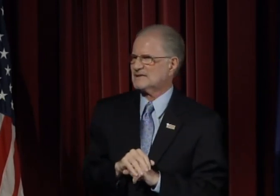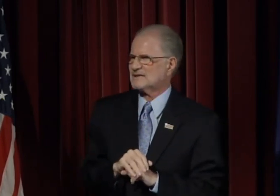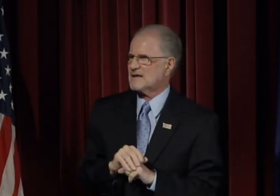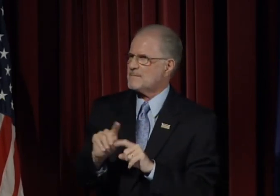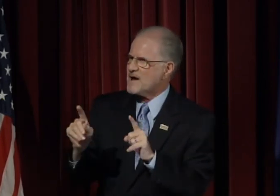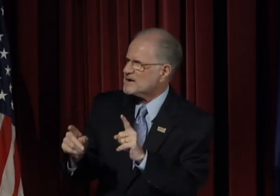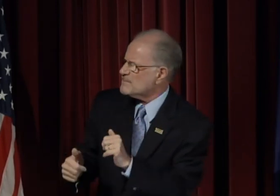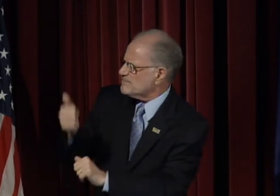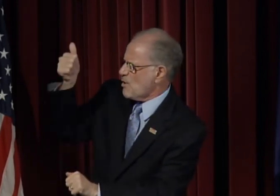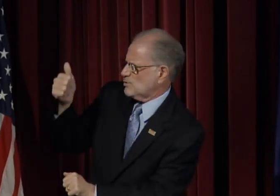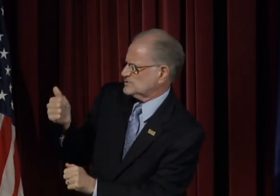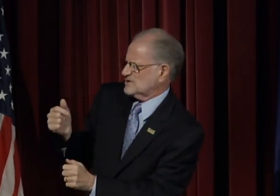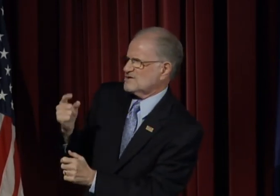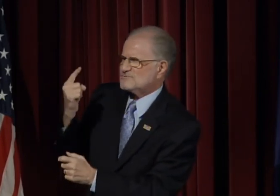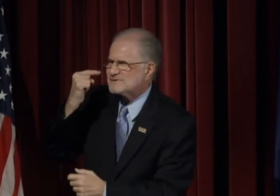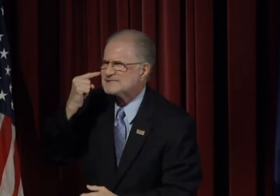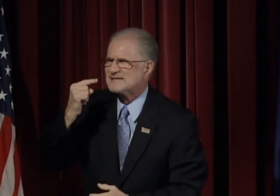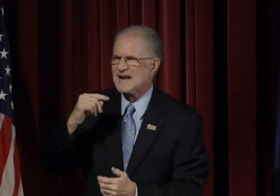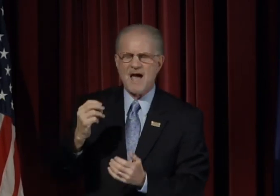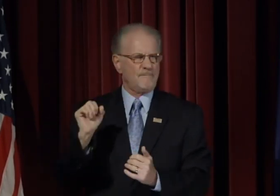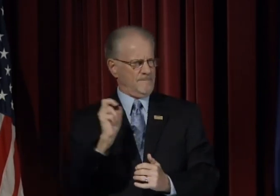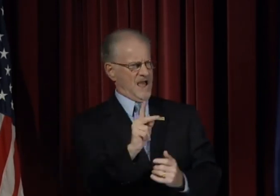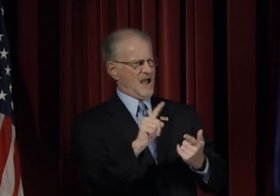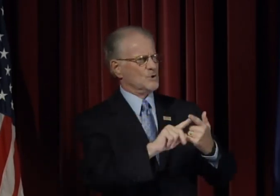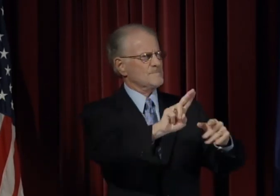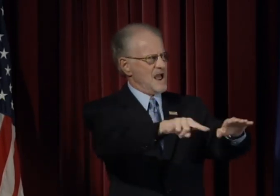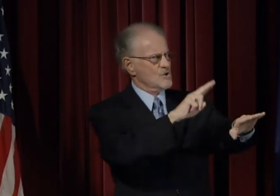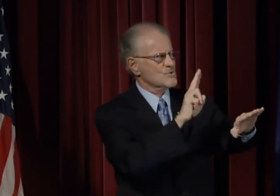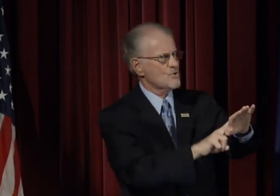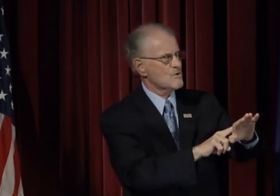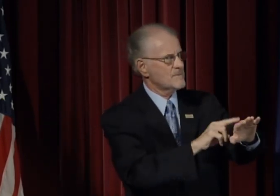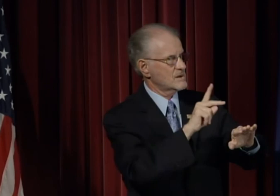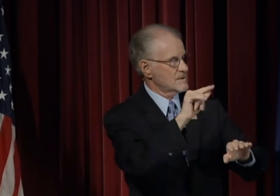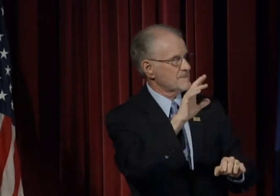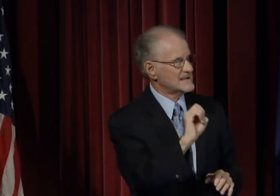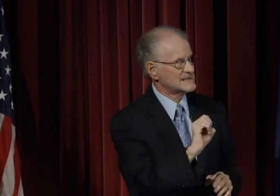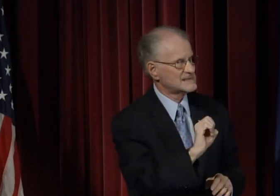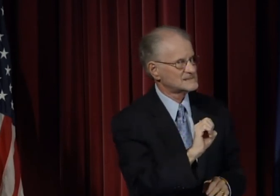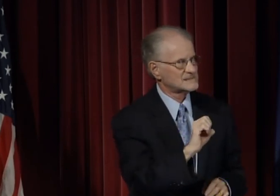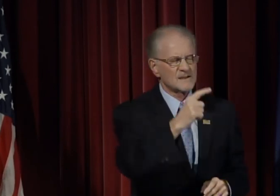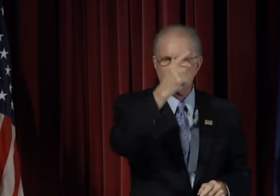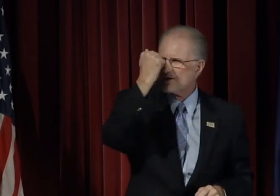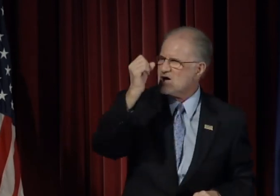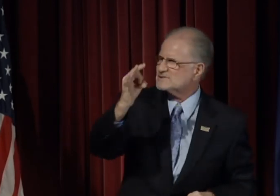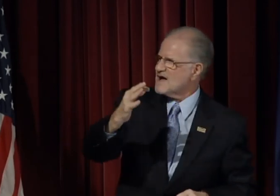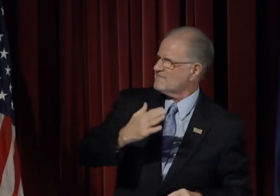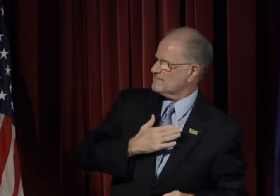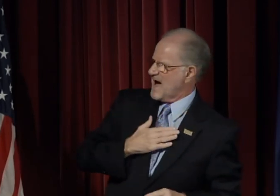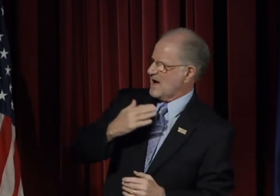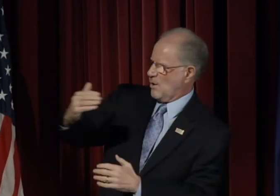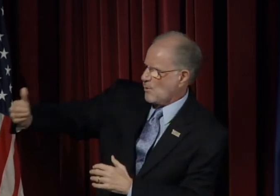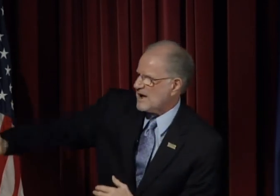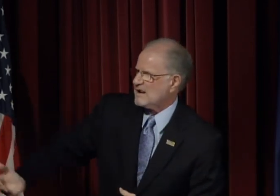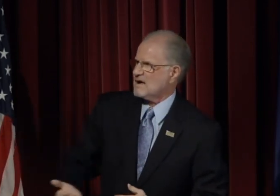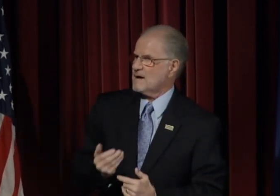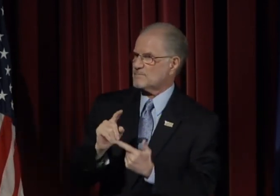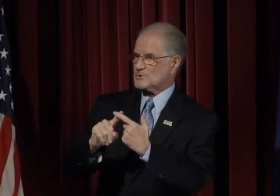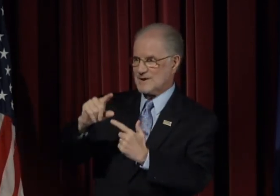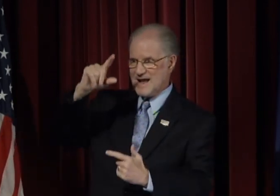but more recently I am back to my normal pace. Because of my welcome to Gallaudet